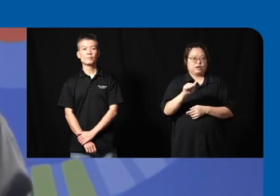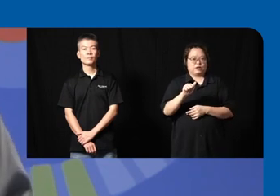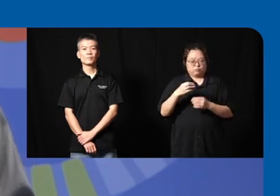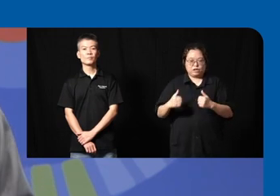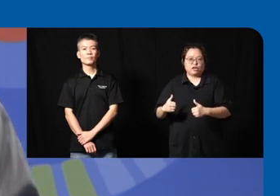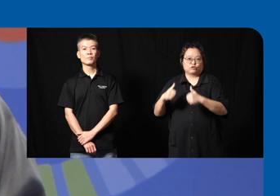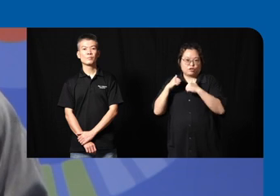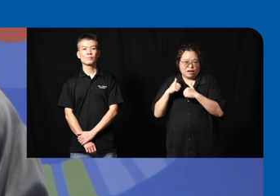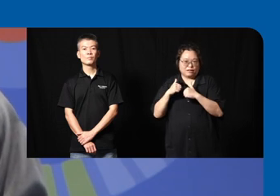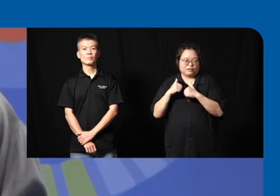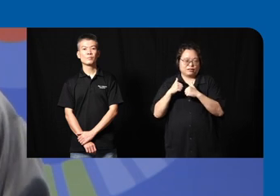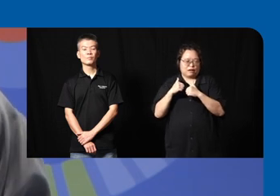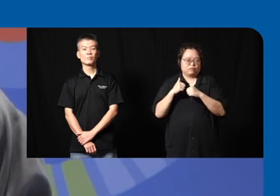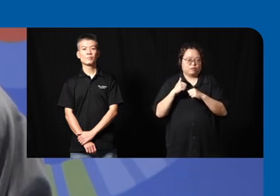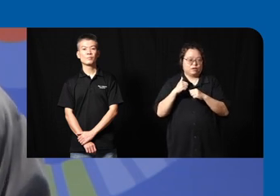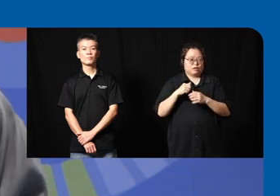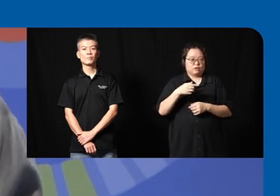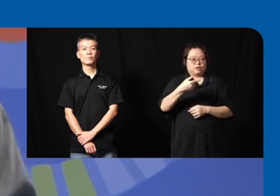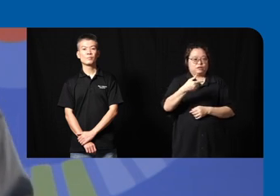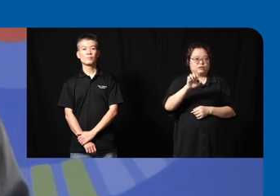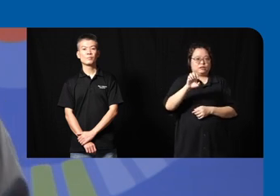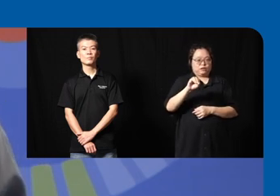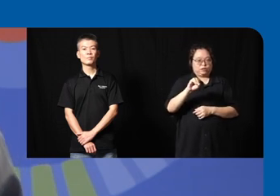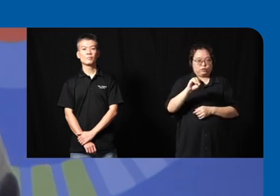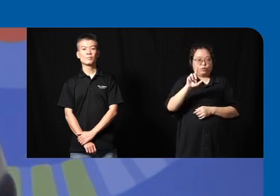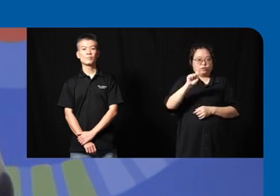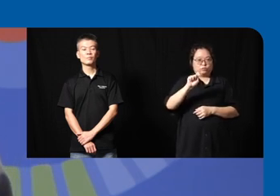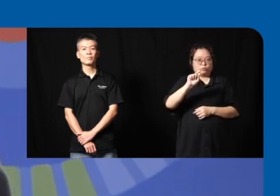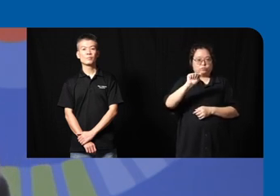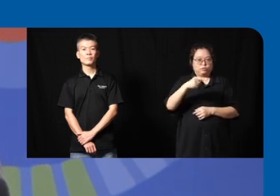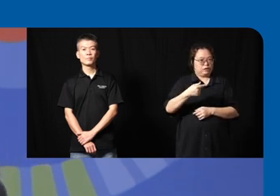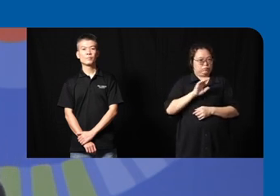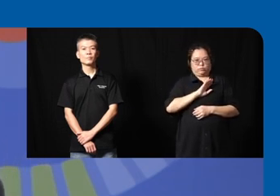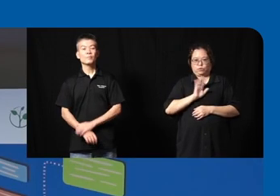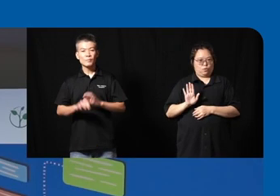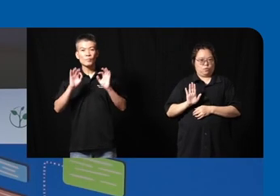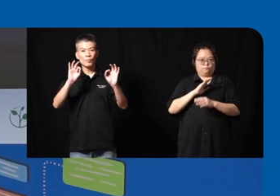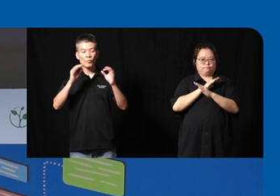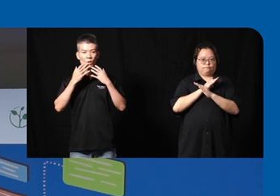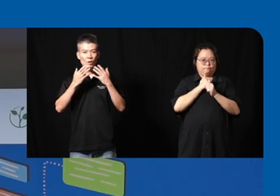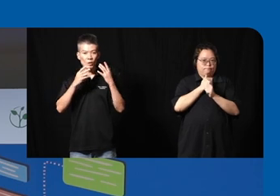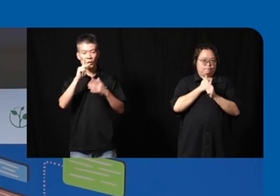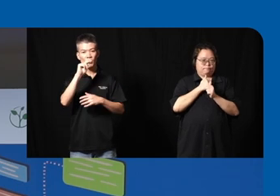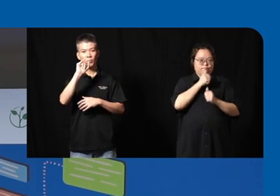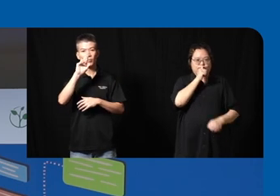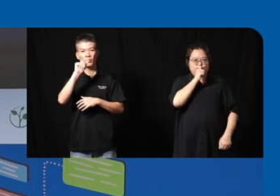but not but not the uh the geotagging because it's related to the Privacy okay thank you K now cool